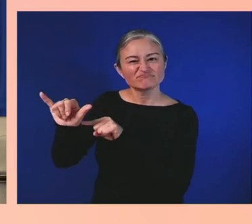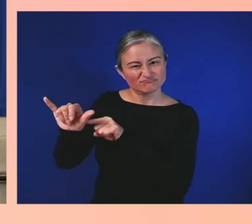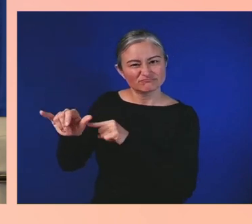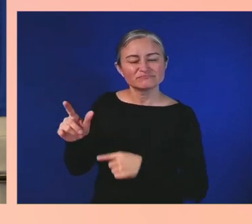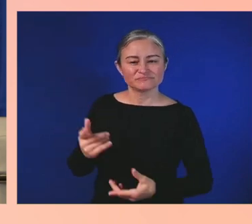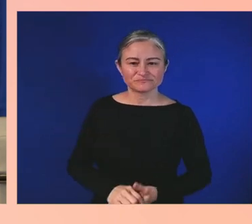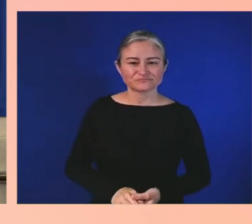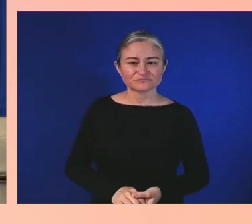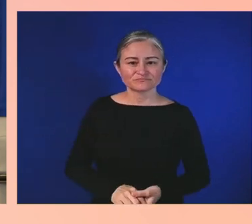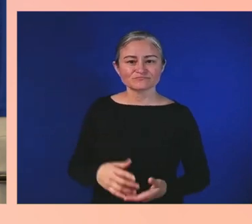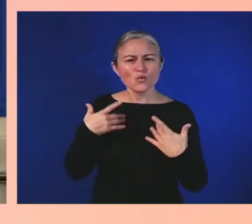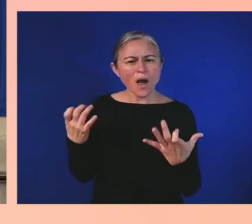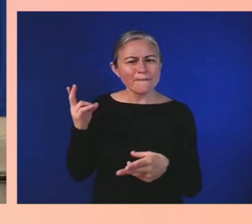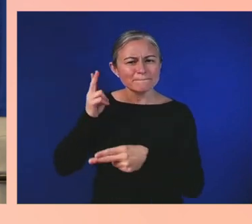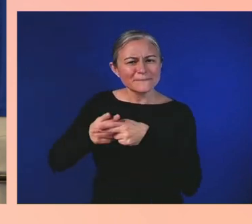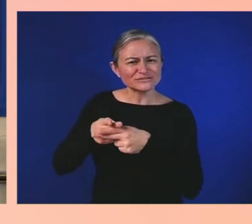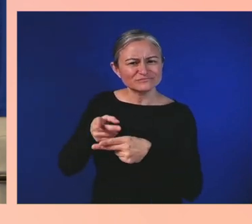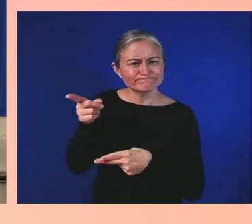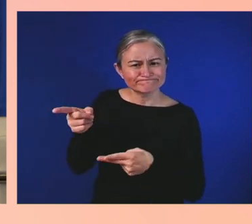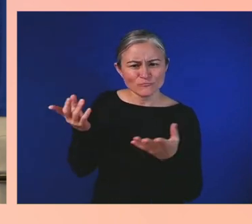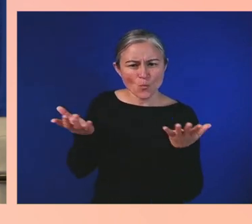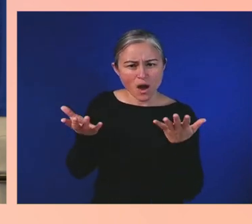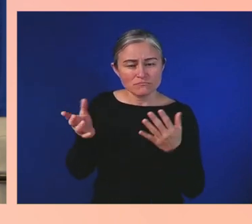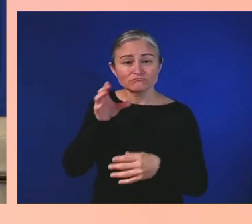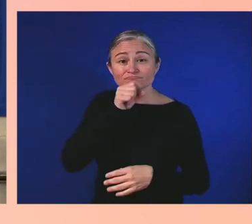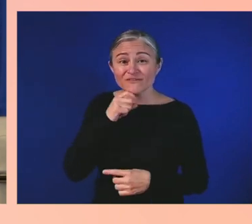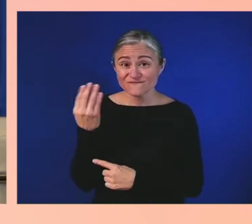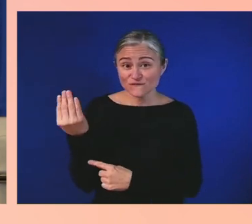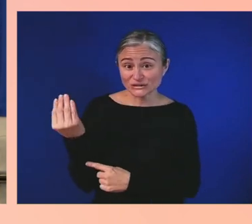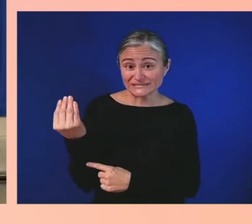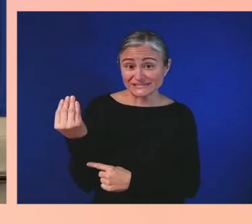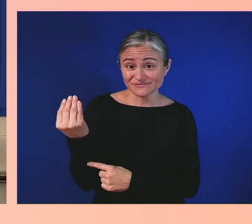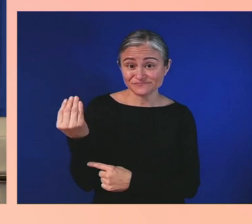a vibrant young man, who lost his life, of course.